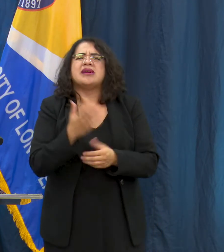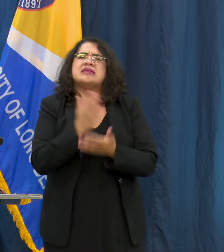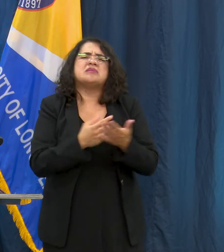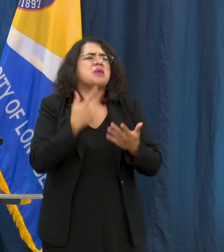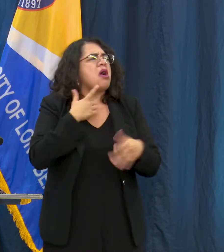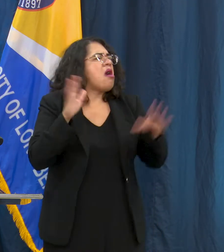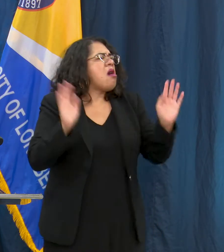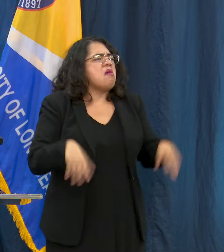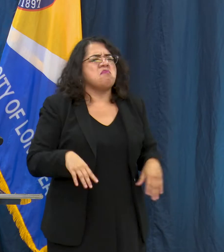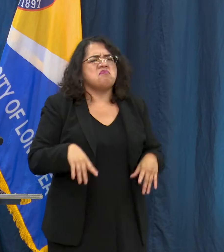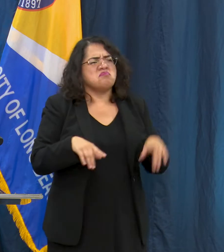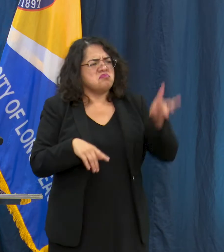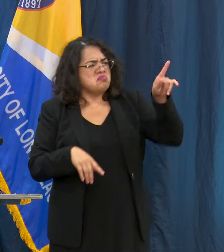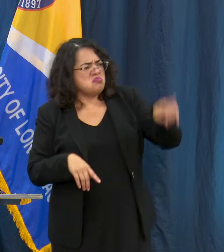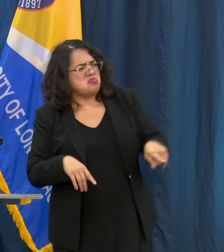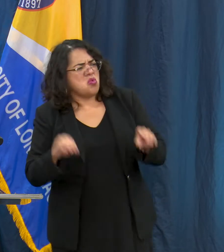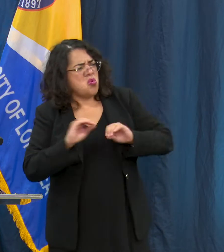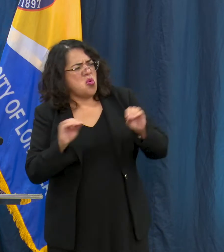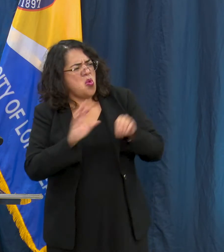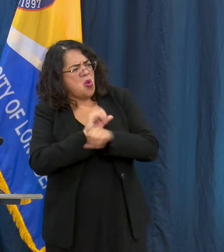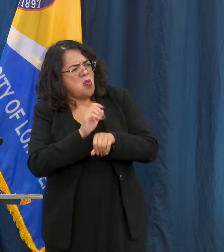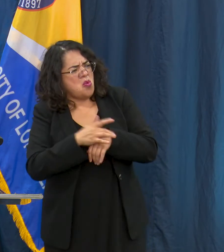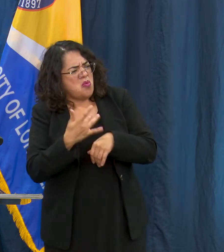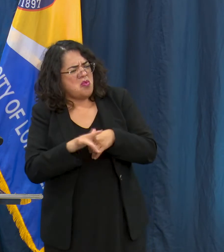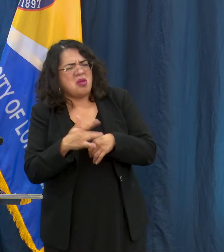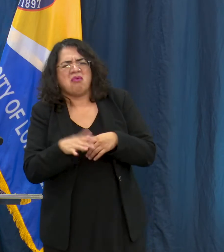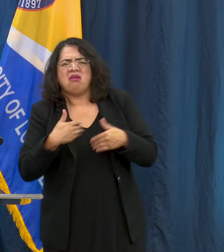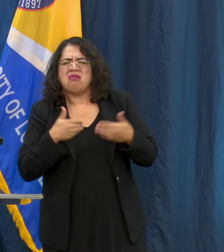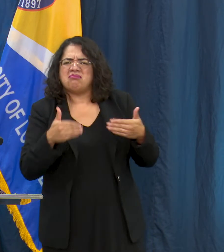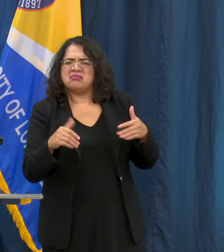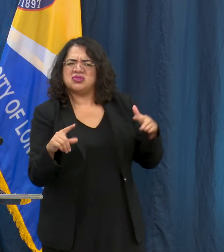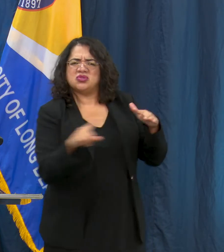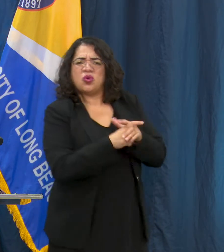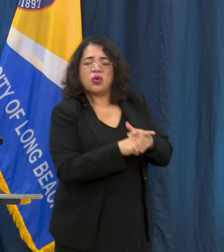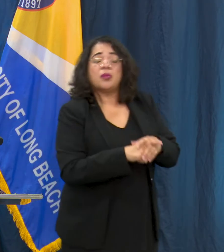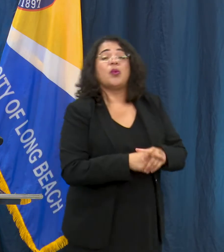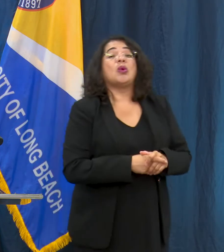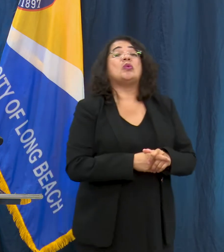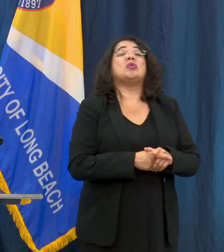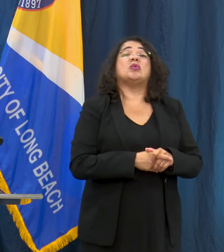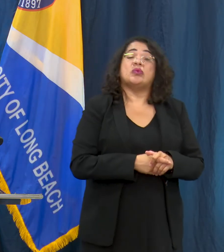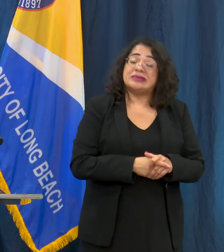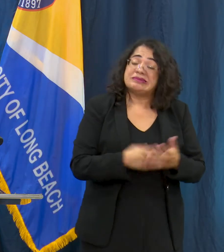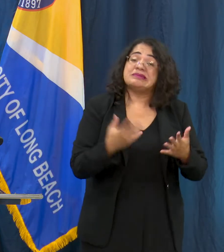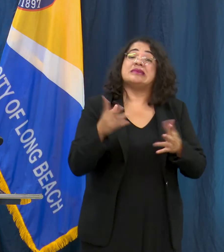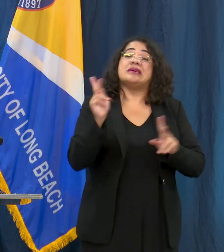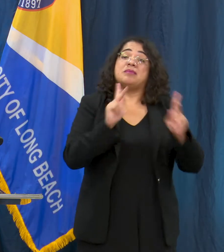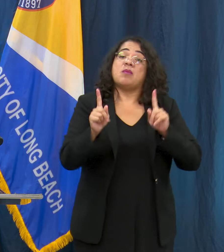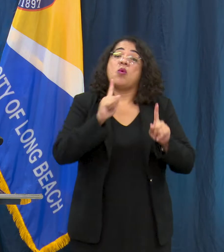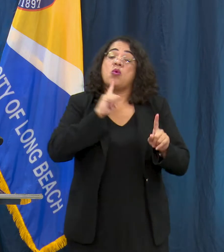just going to walk up and we've done everything we can to support people who are walking up but we are gonna have to start turning people